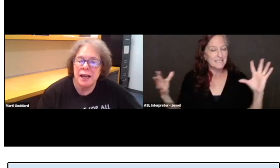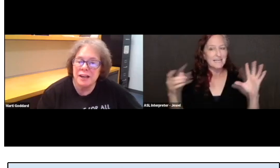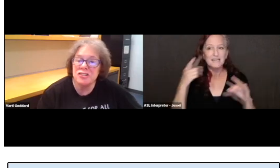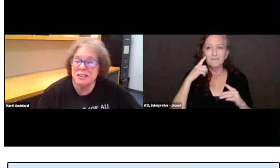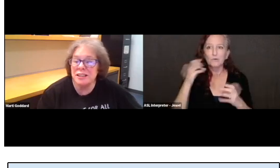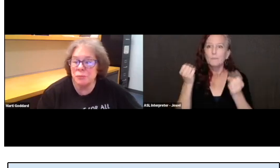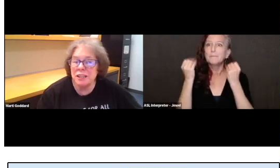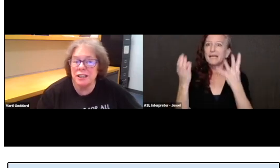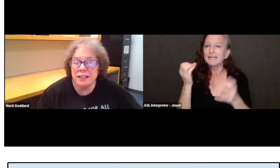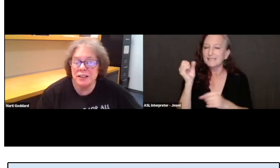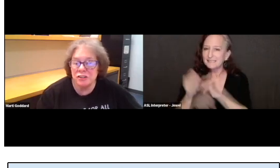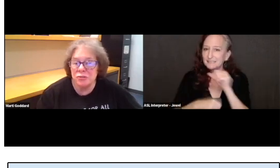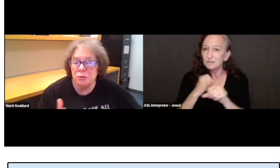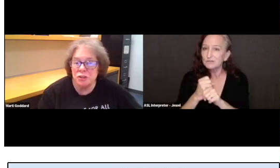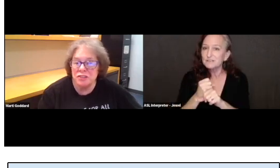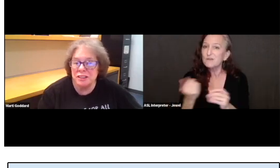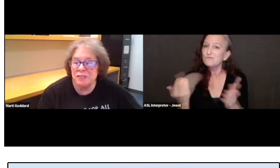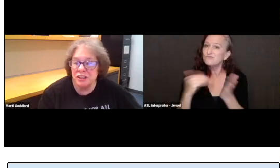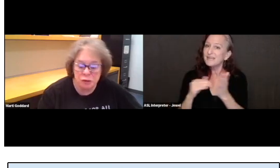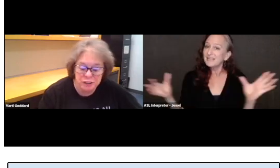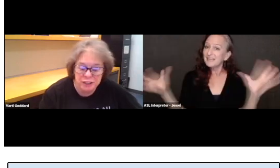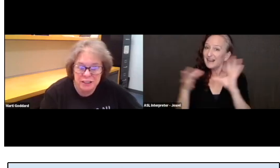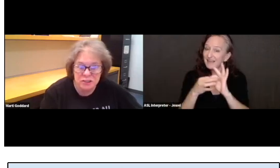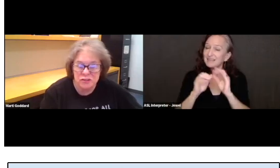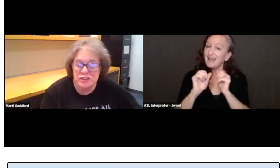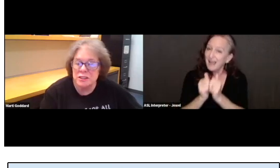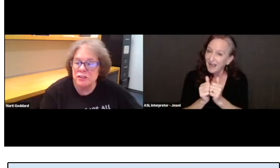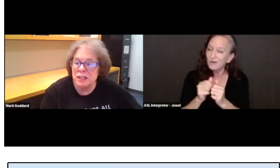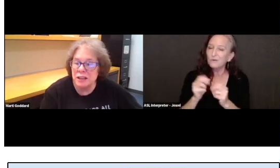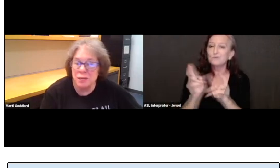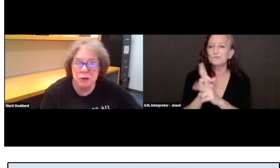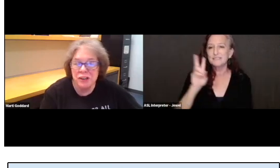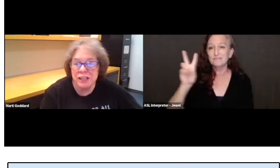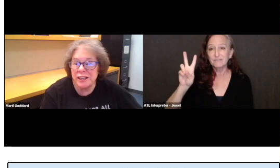And actually, they reconnected through using the Video Relay Service here in the library